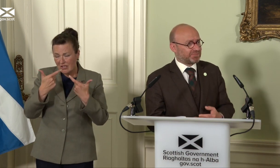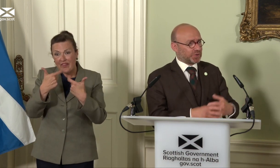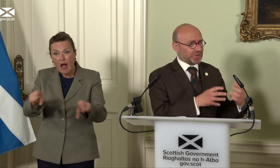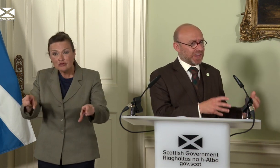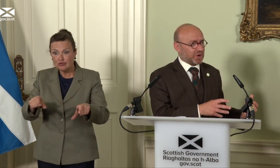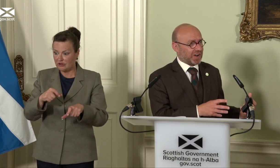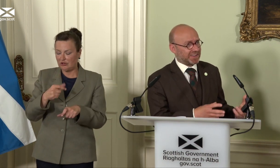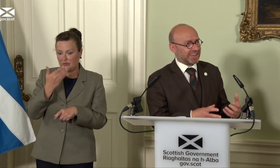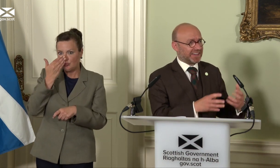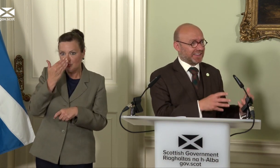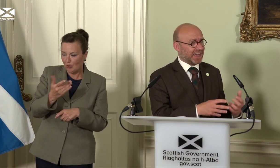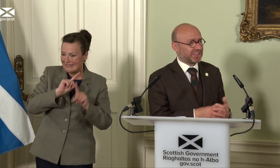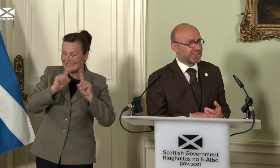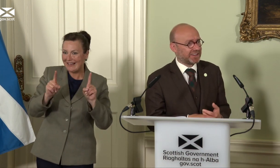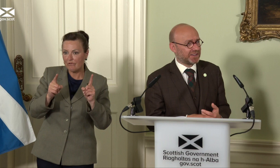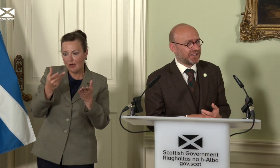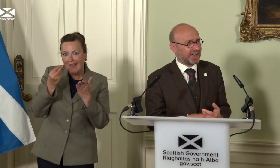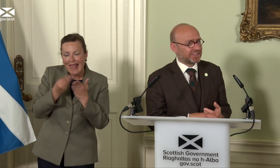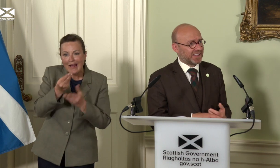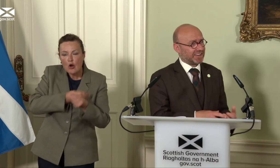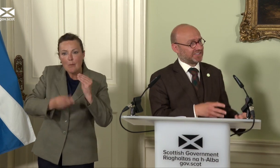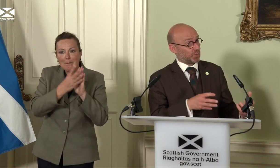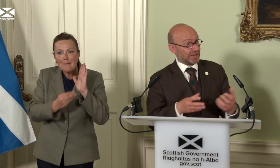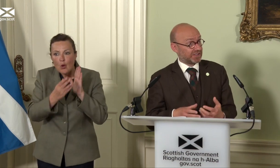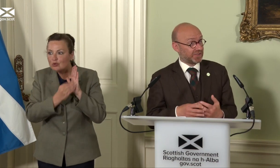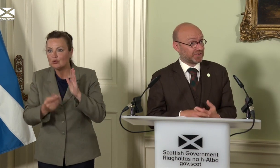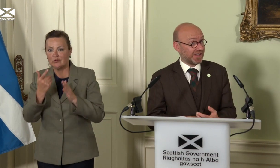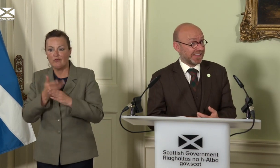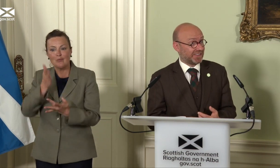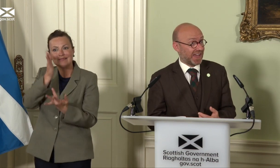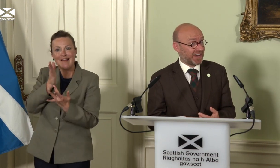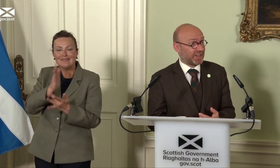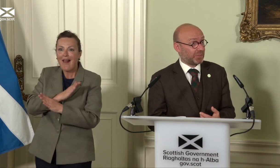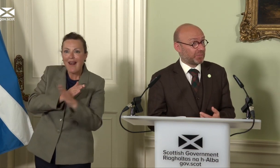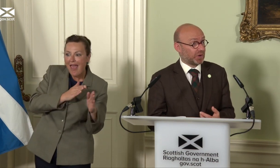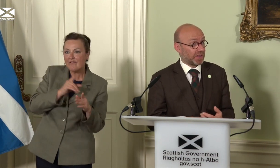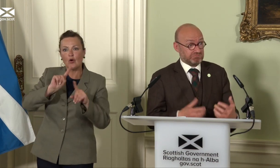social democratic, left of centre societies as well as others that have an economic model that